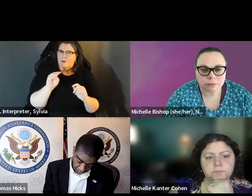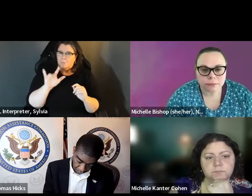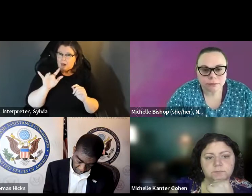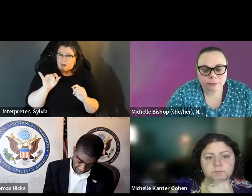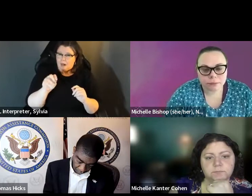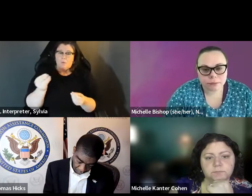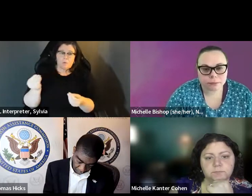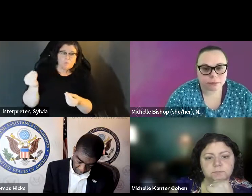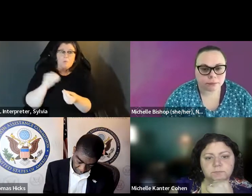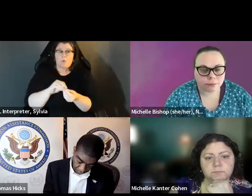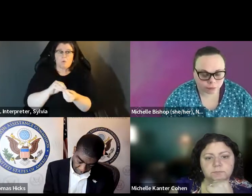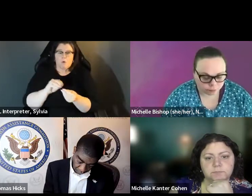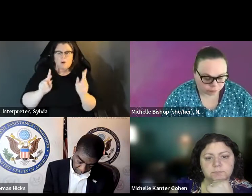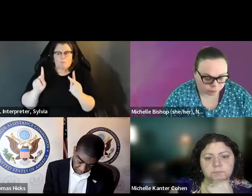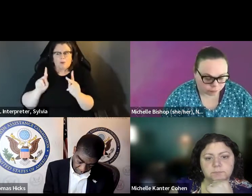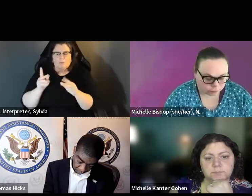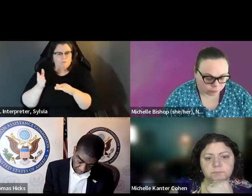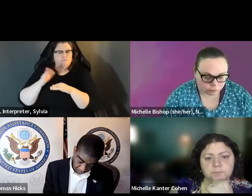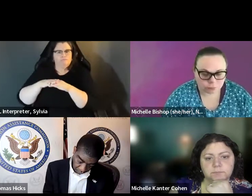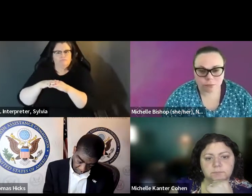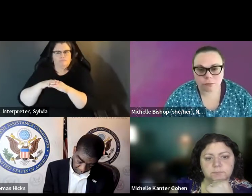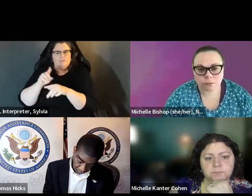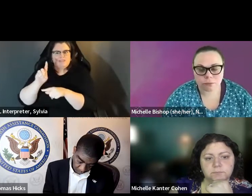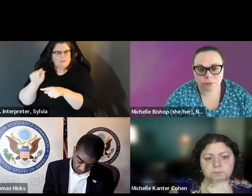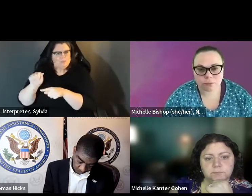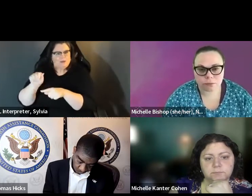Just in terms of pure numbers, the -- there were 1.7 million In fact, the the the surge among people, with disabilities in 2,020 was slightly larger on a percentage basis, and among people without disabilities, just in terms of pure numbers the there there were 1.7 million more voters with disabilities in 2,020, than there were in 2,000 and